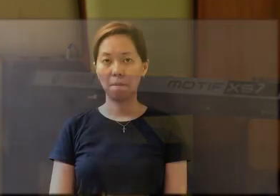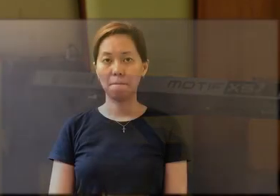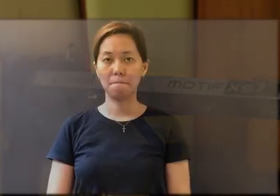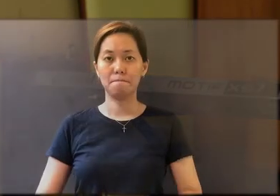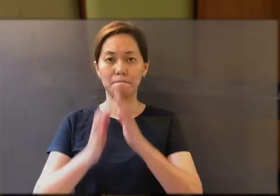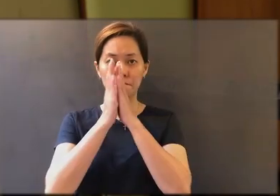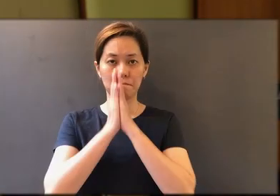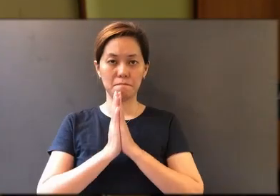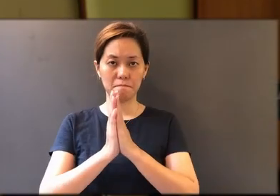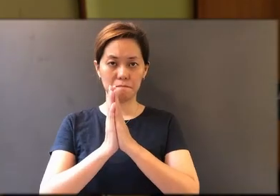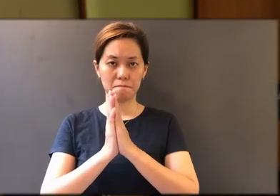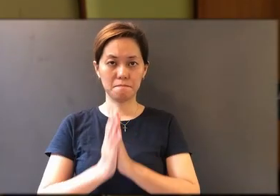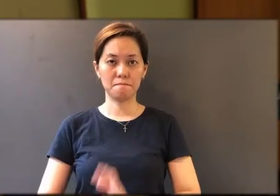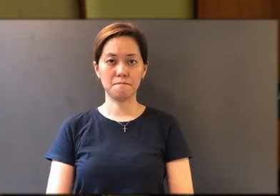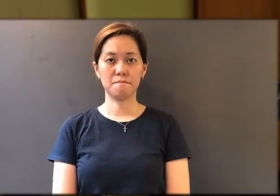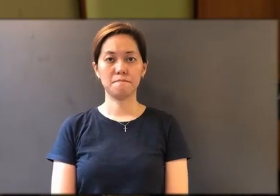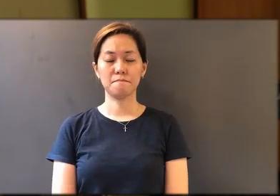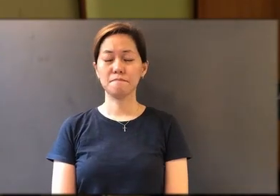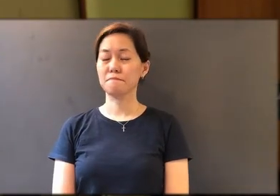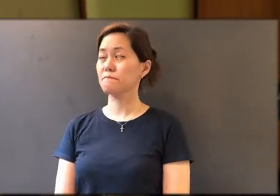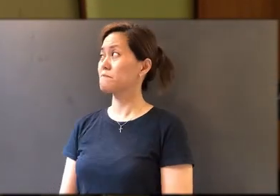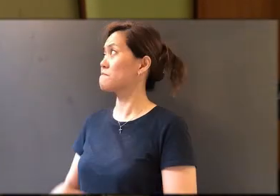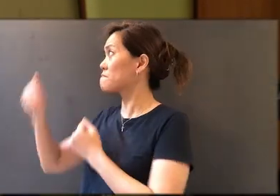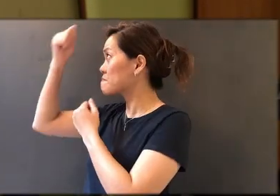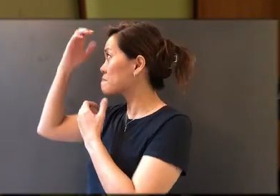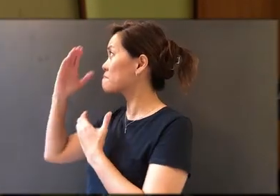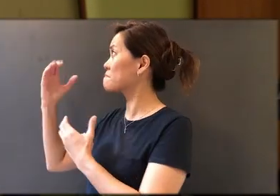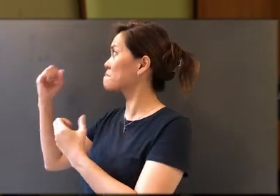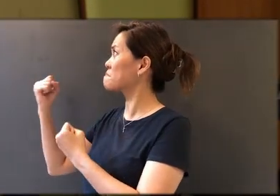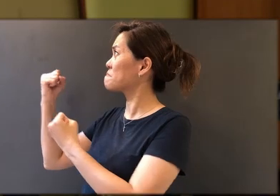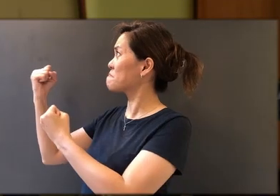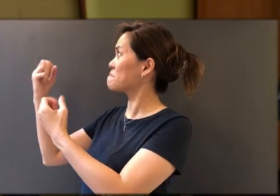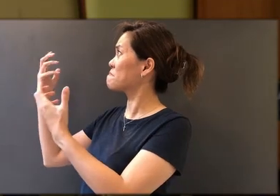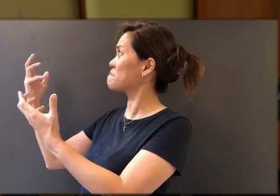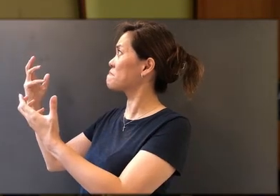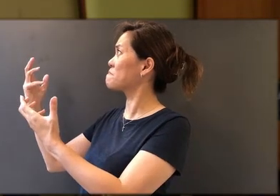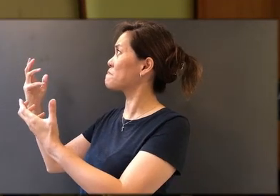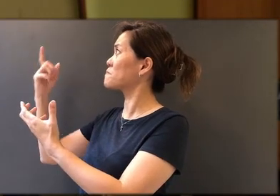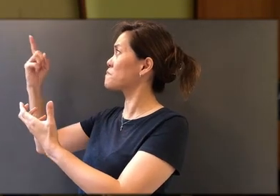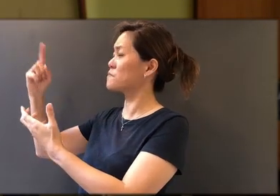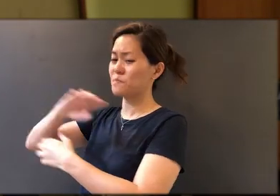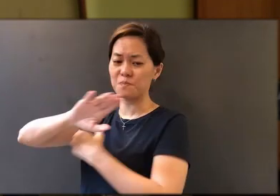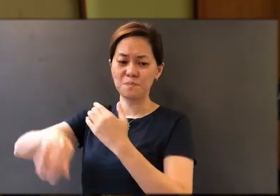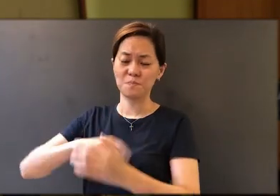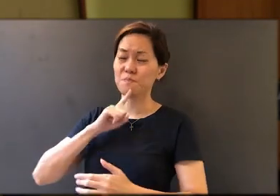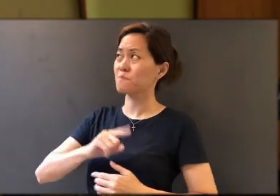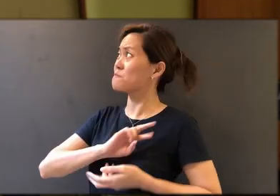Let us pray. Almighty God, who forgives all who truly repent, have